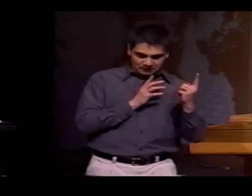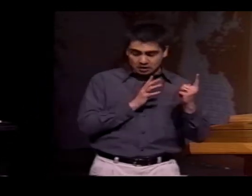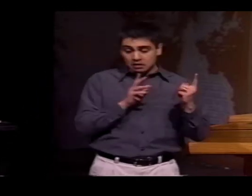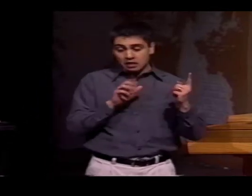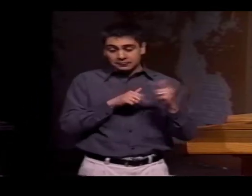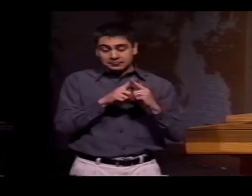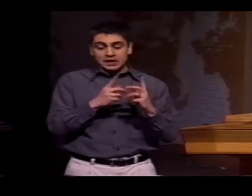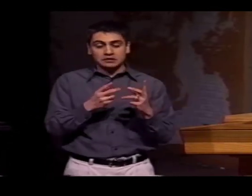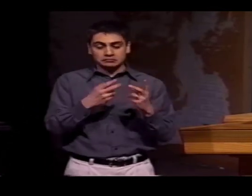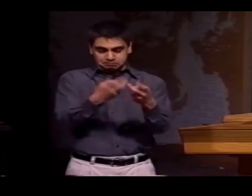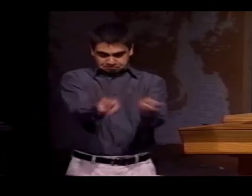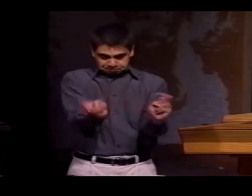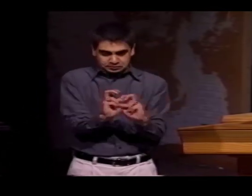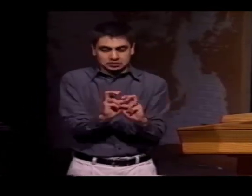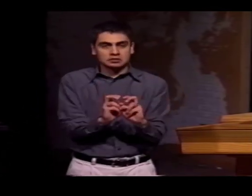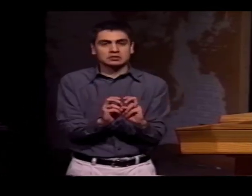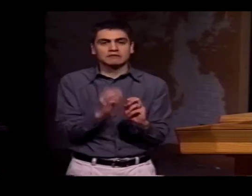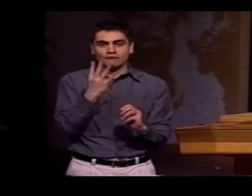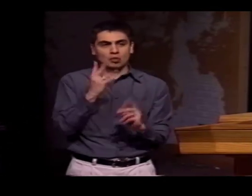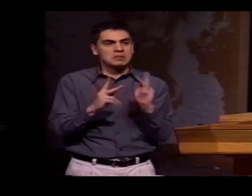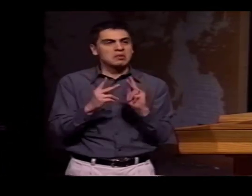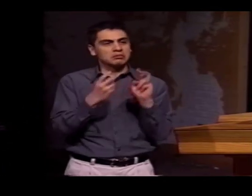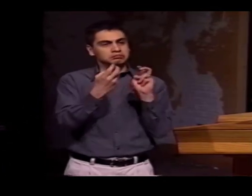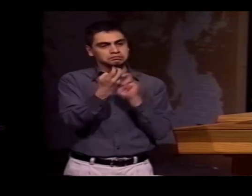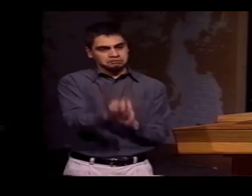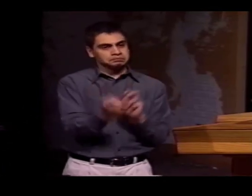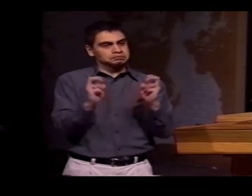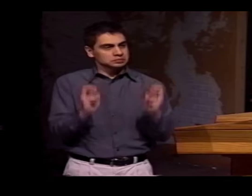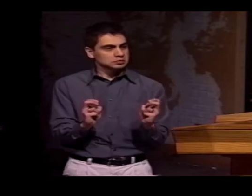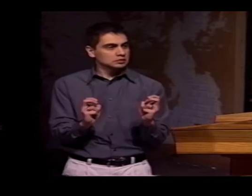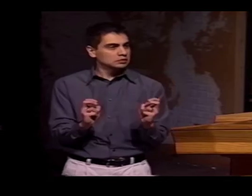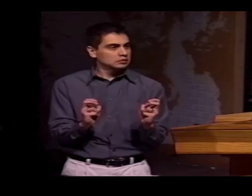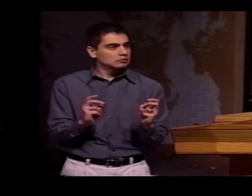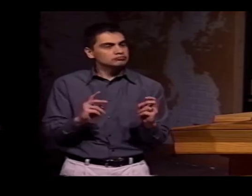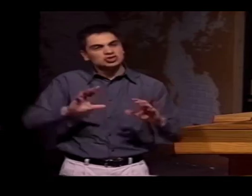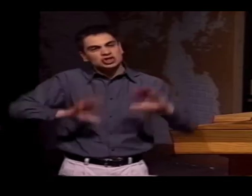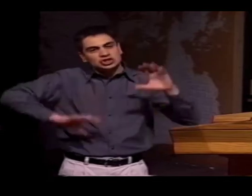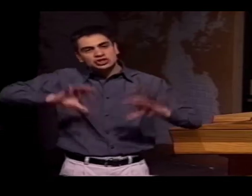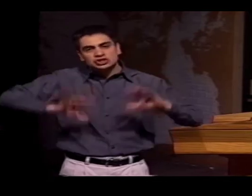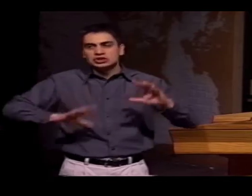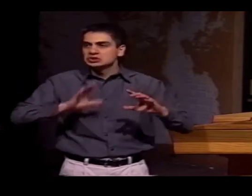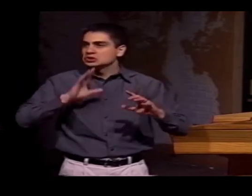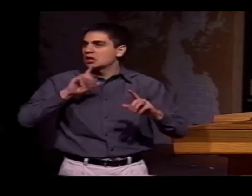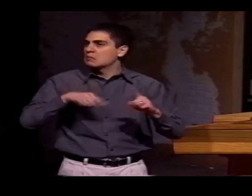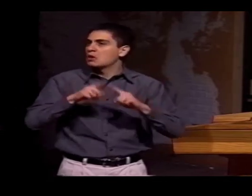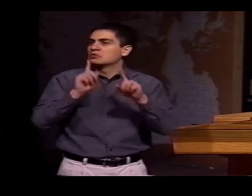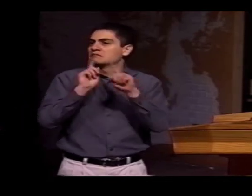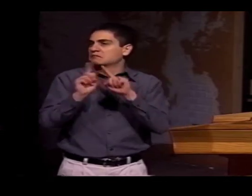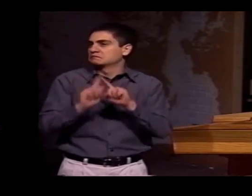AS THE PEOPLE IN THE VALLEY. THE BILINGUAL PEOPLE WOULD CONDUCT THE INTERVIEW. WE'D HAVE 4 PEOPLE IN THE ROOM, AND THEY WOULD BE TALKING